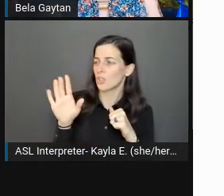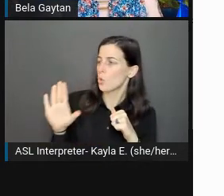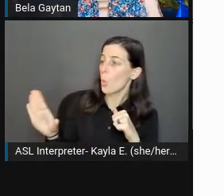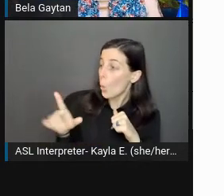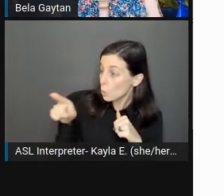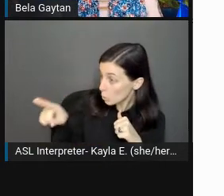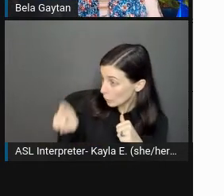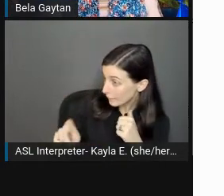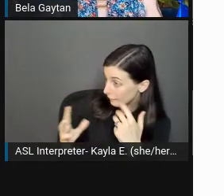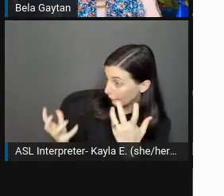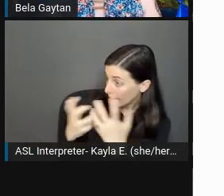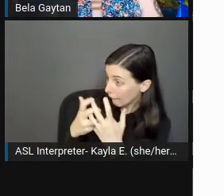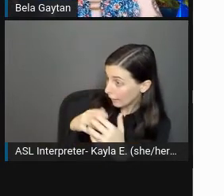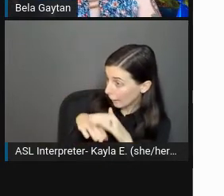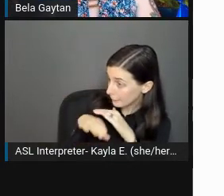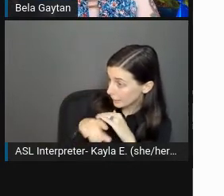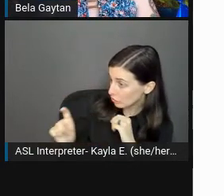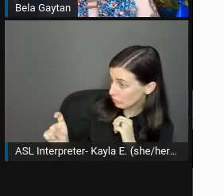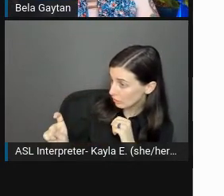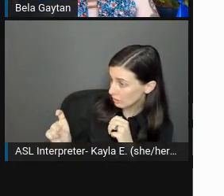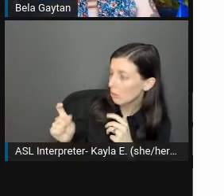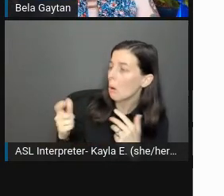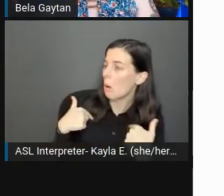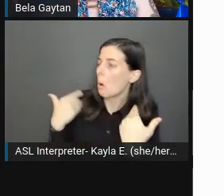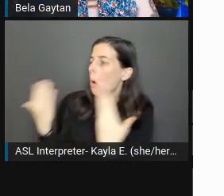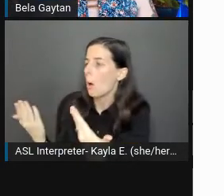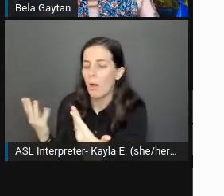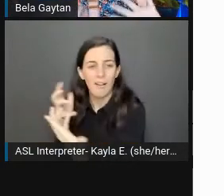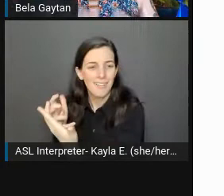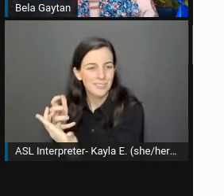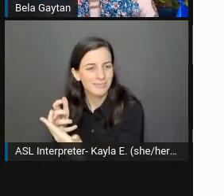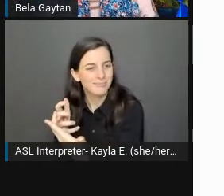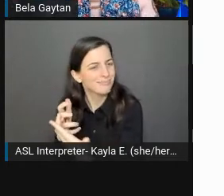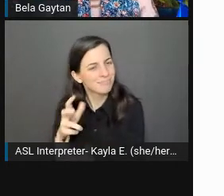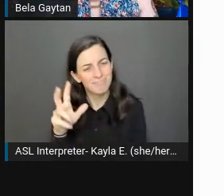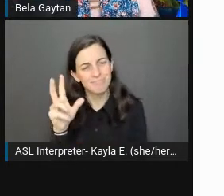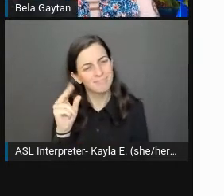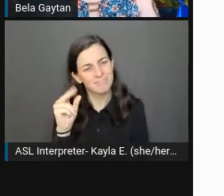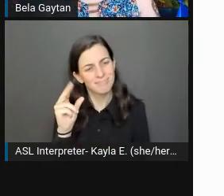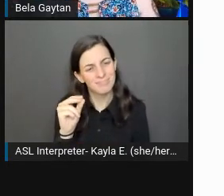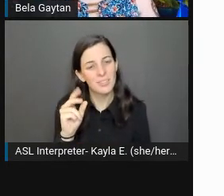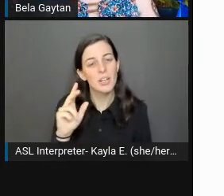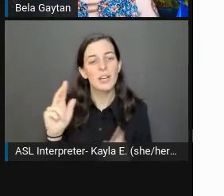that people deserve to be in a psychologically safe space.